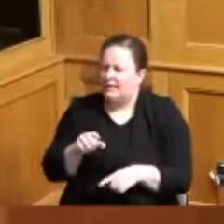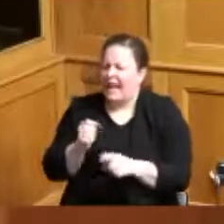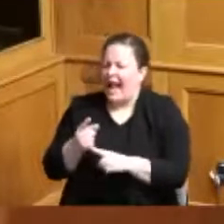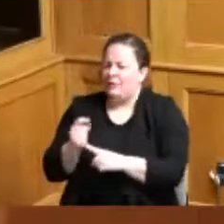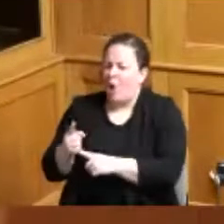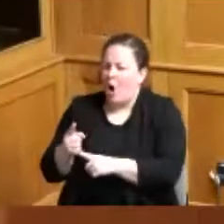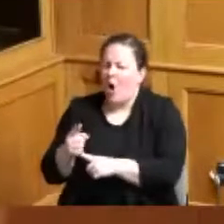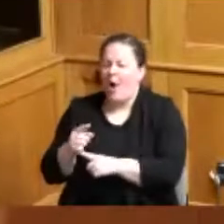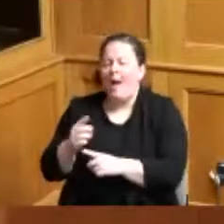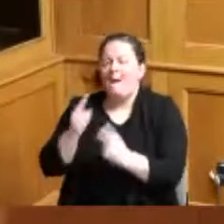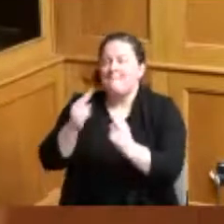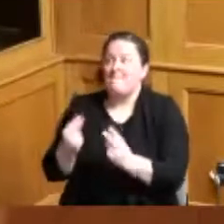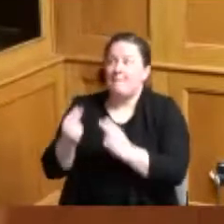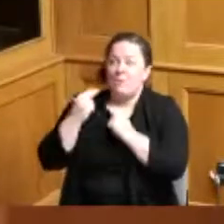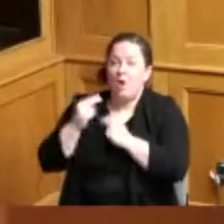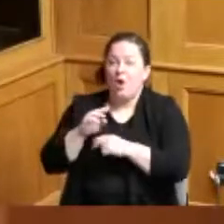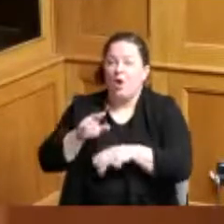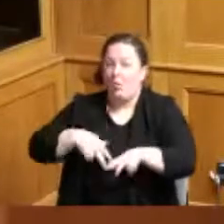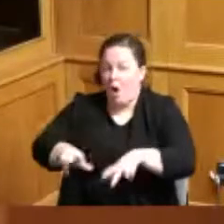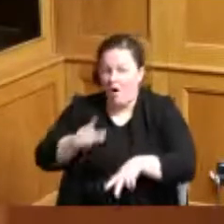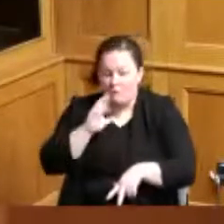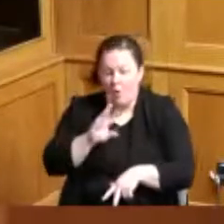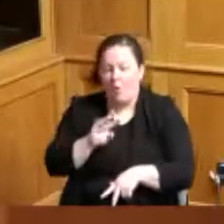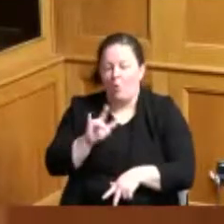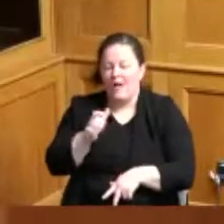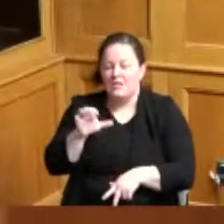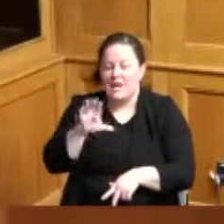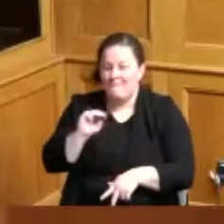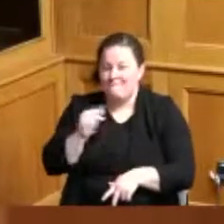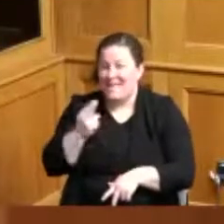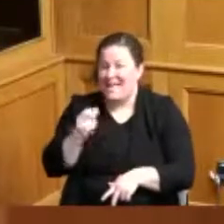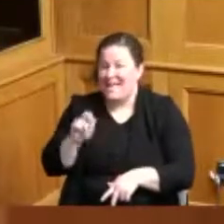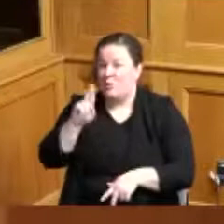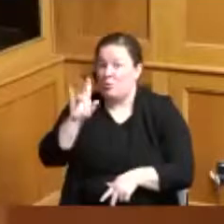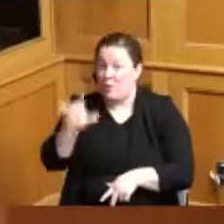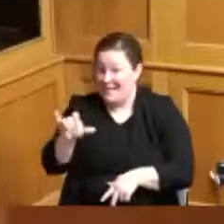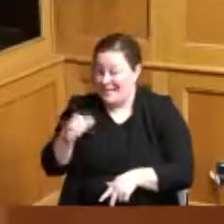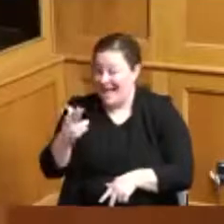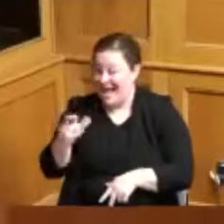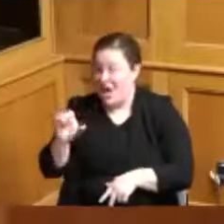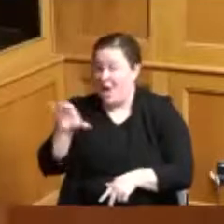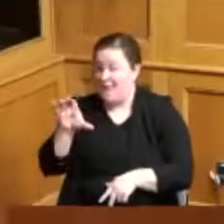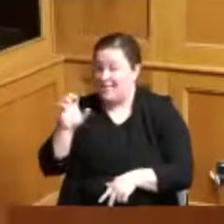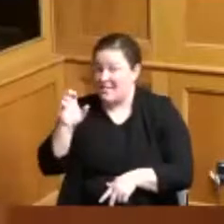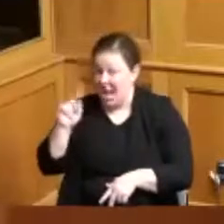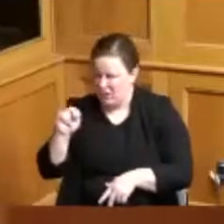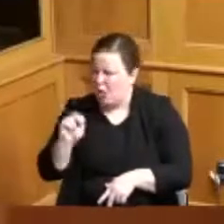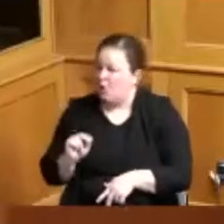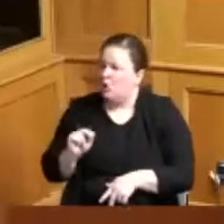for William Henry Harrison down in north bend Ohio William Henry Harrison was the ninth President of